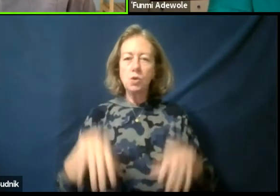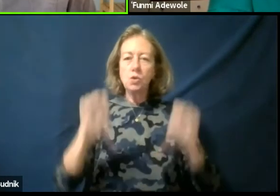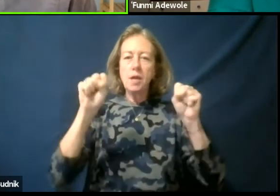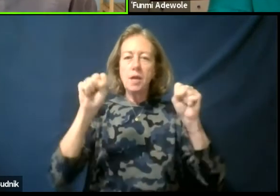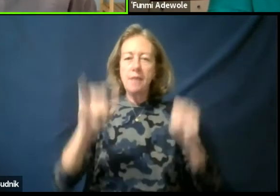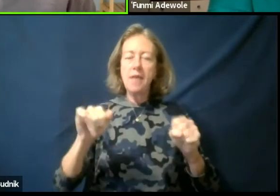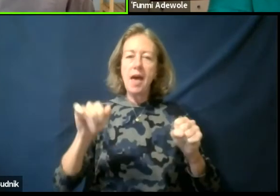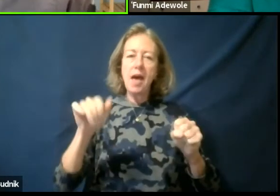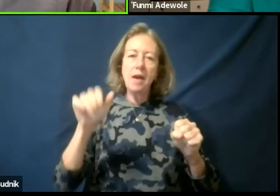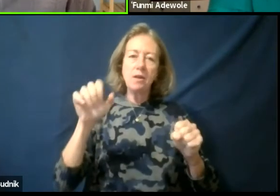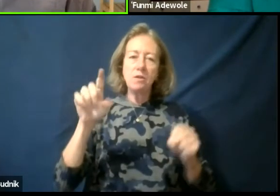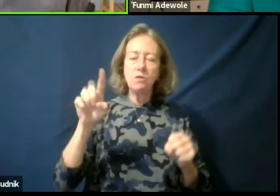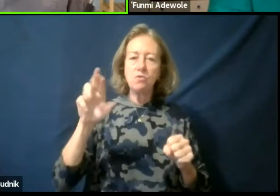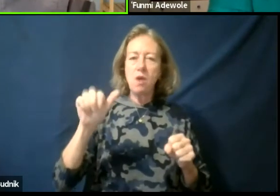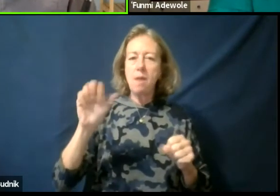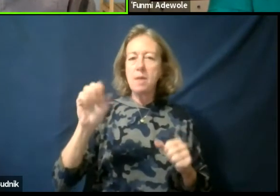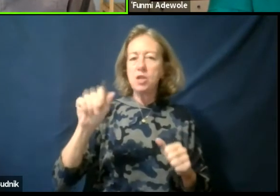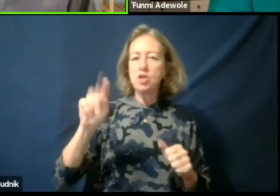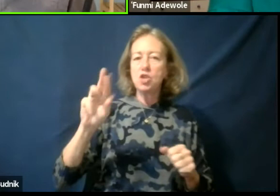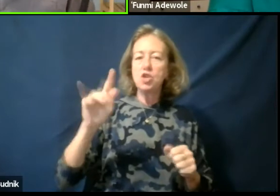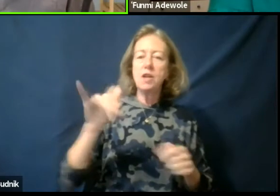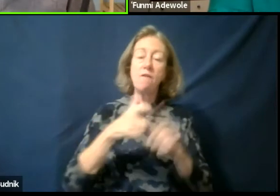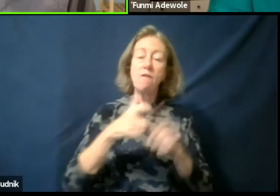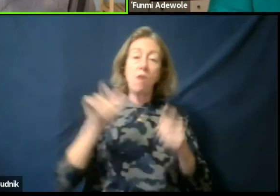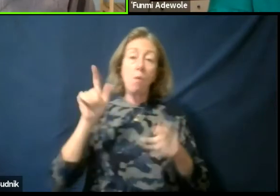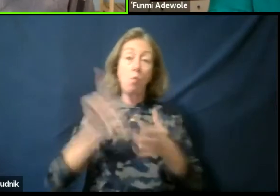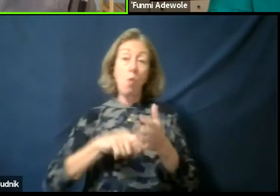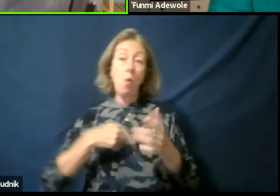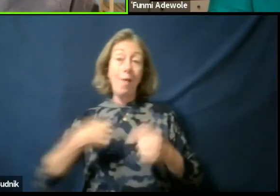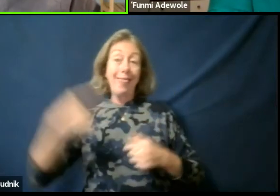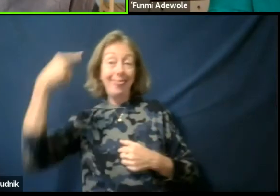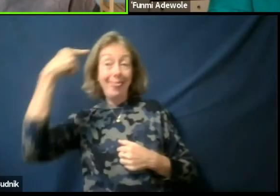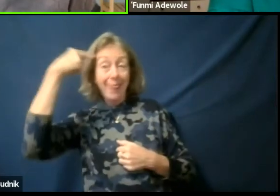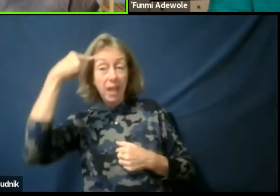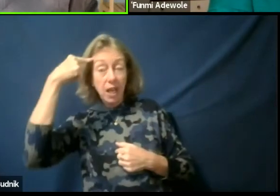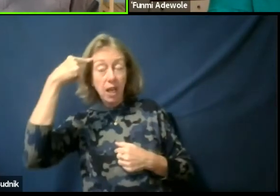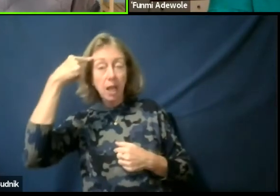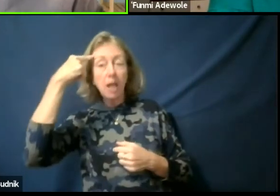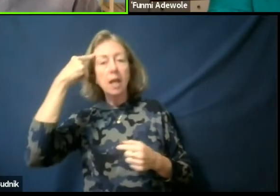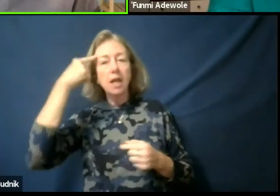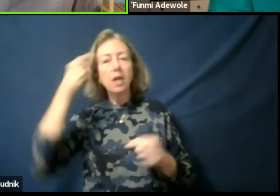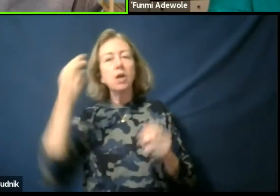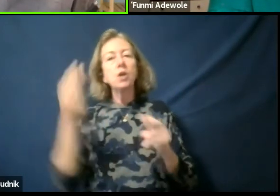or that understanding of what we think it is using a decolonial lens